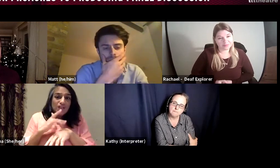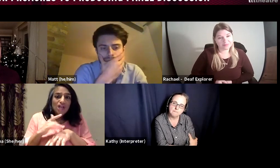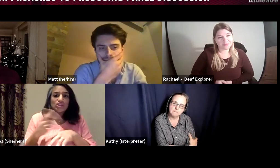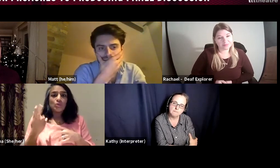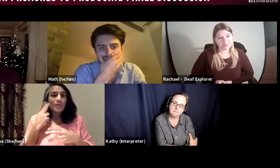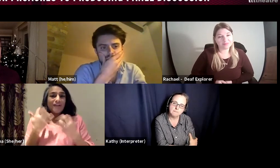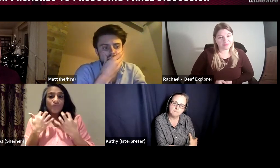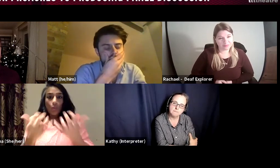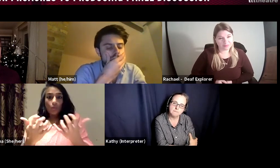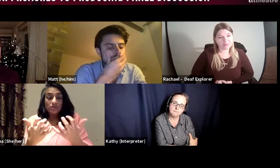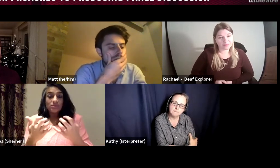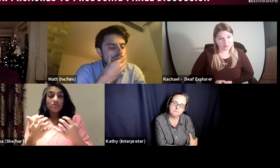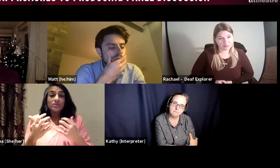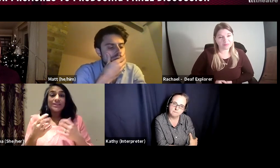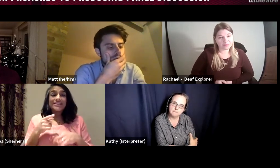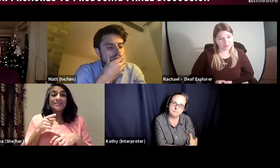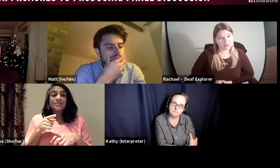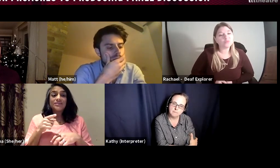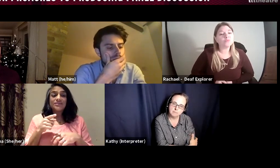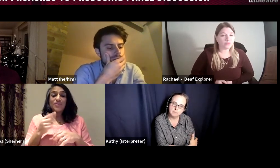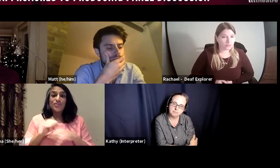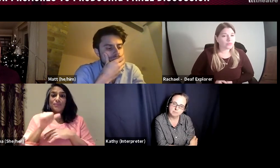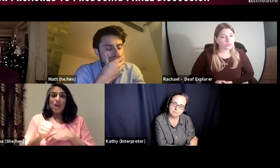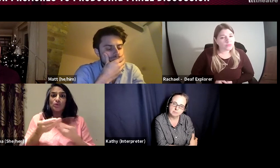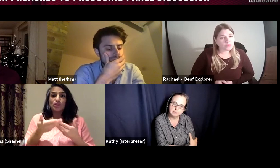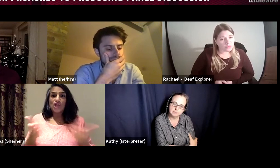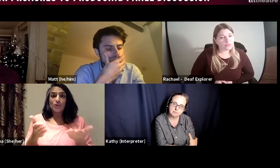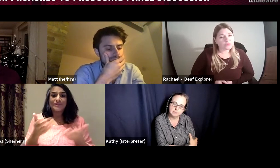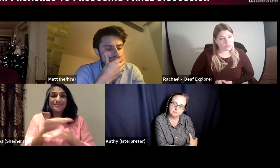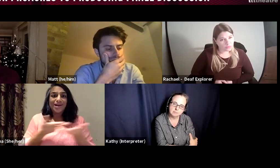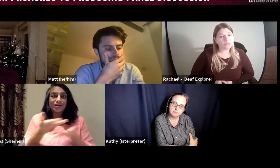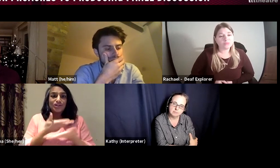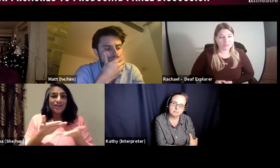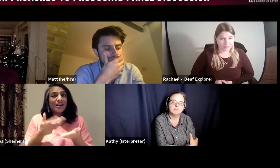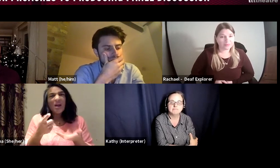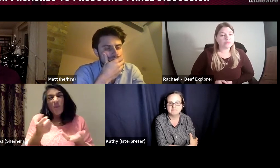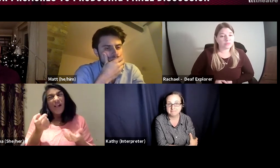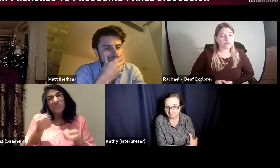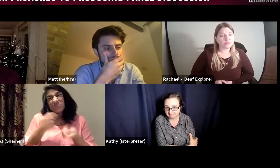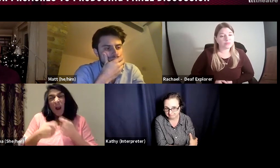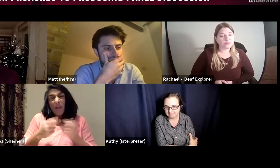very interesting thing about both deaf productions and deaf audiences is the post show discussions.